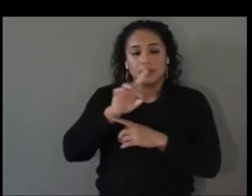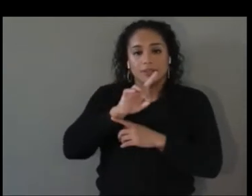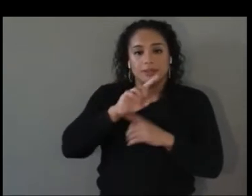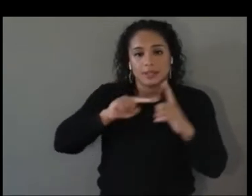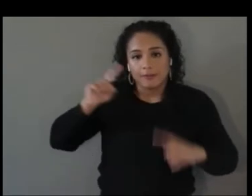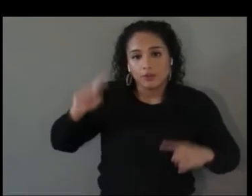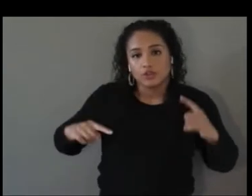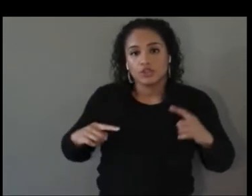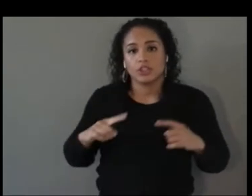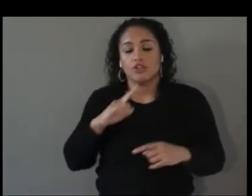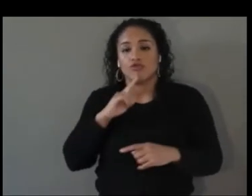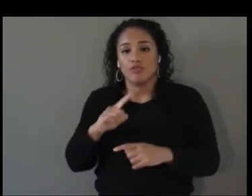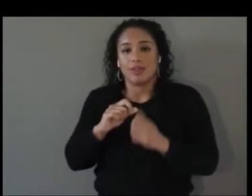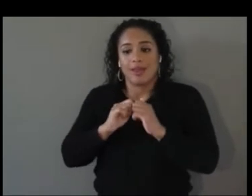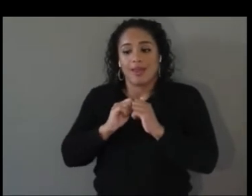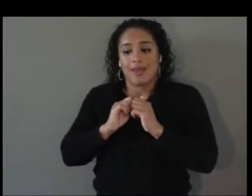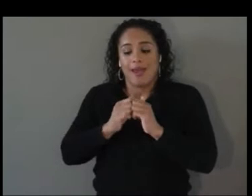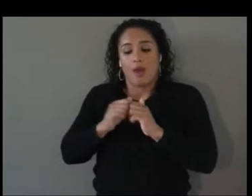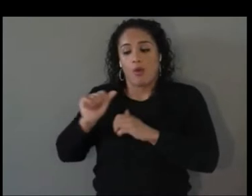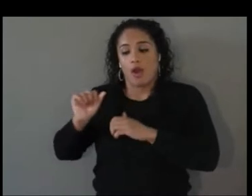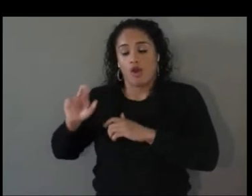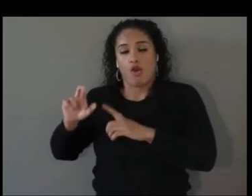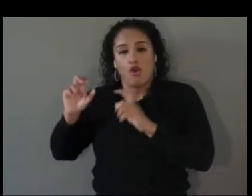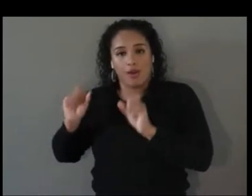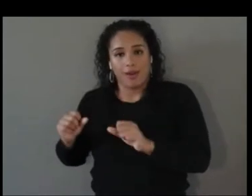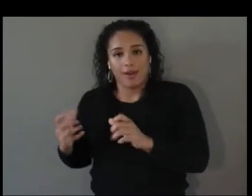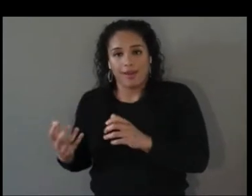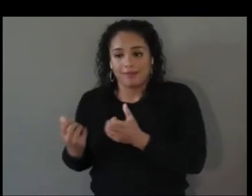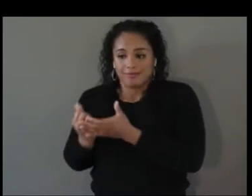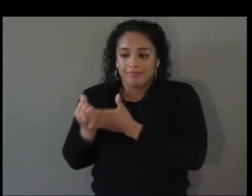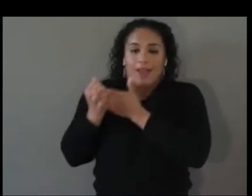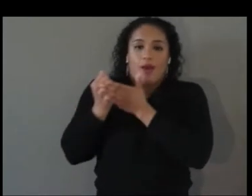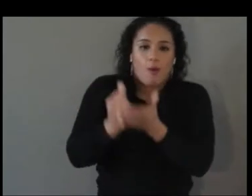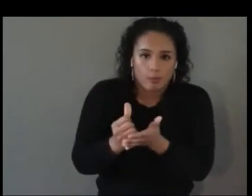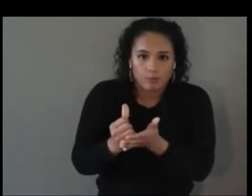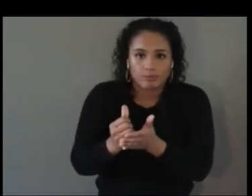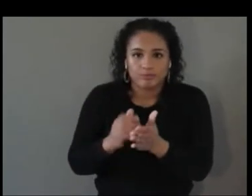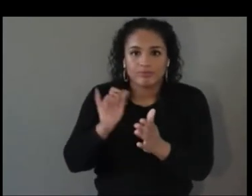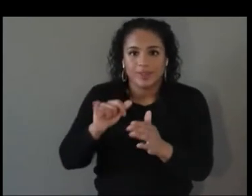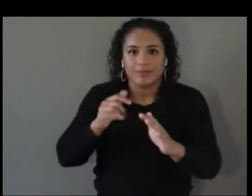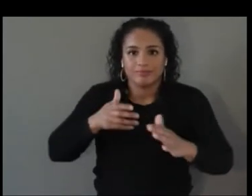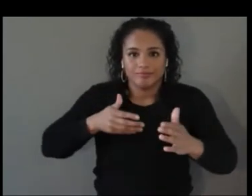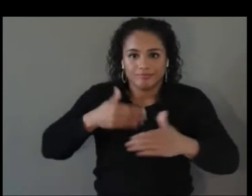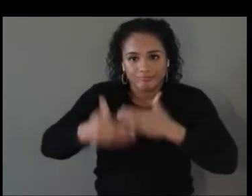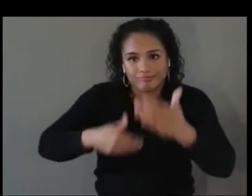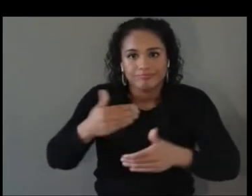technology. I’m super excited to have you here today. Over to our fourth panelist,